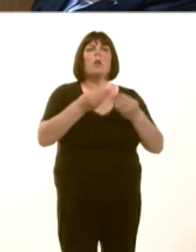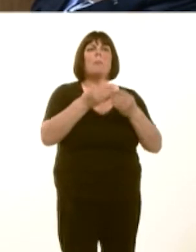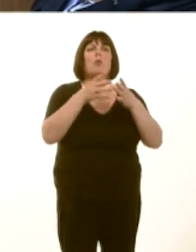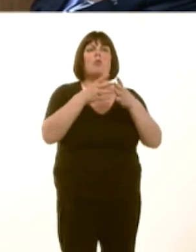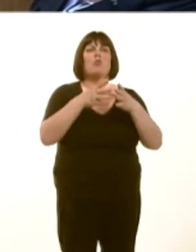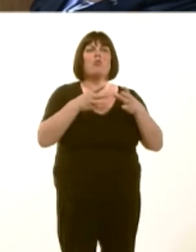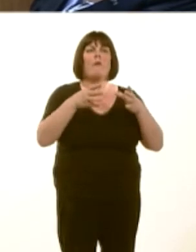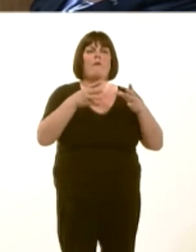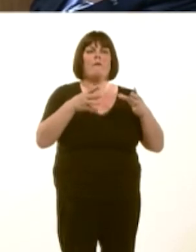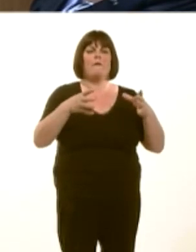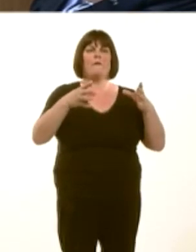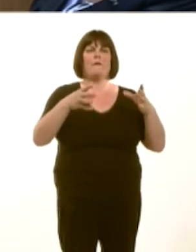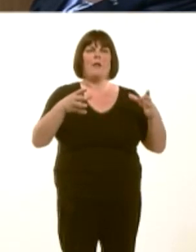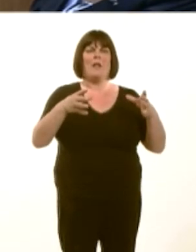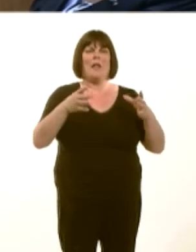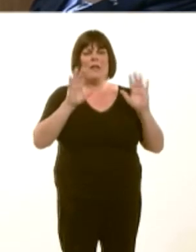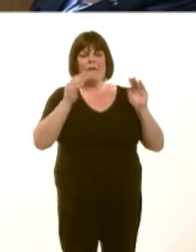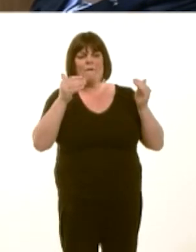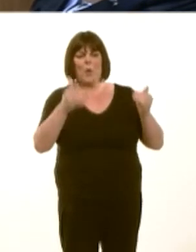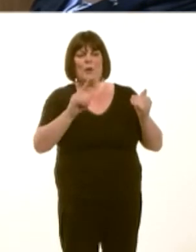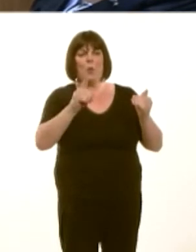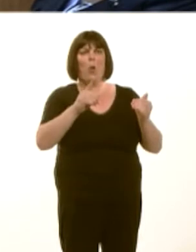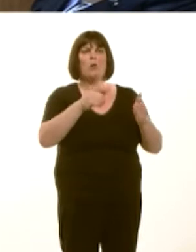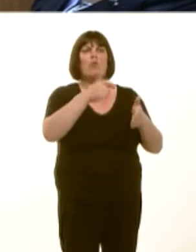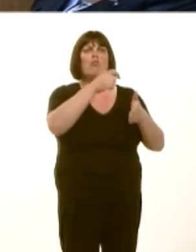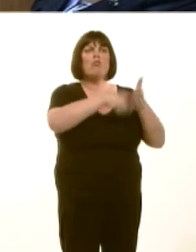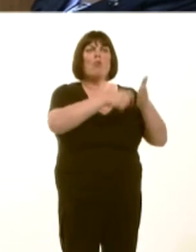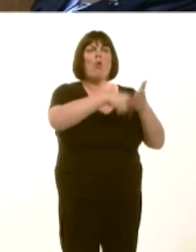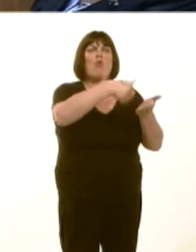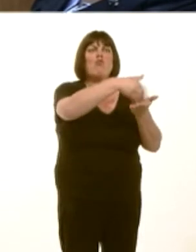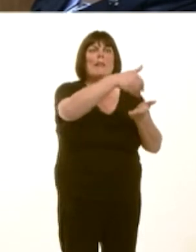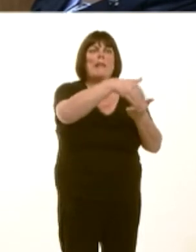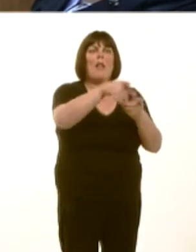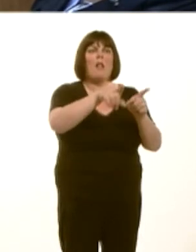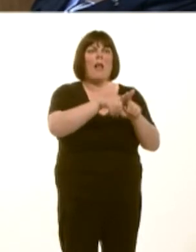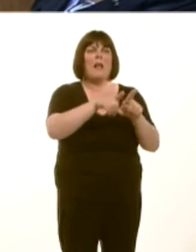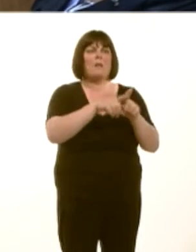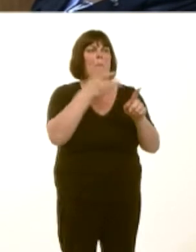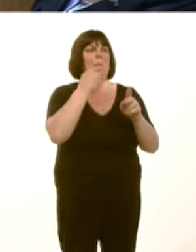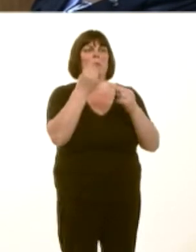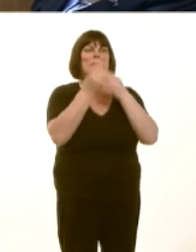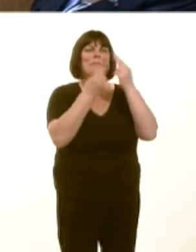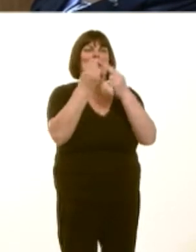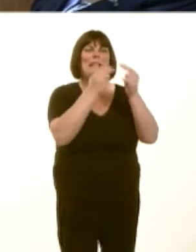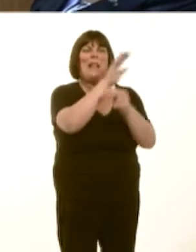Nid oes twf o ran cynhyrchu; nid oes twf o ran sicrhau bod pobl yn cynhyrchu mwy y pen;